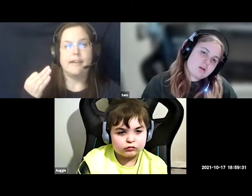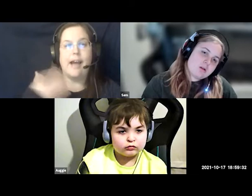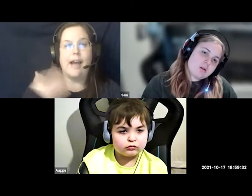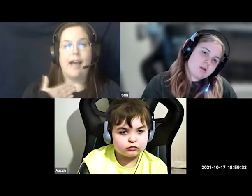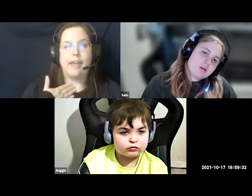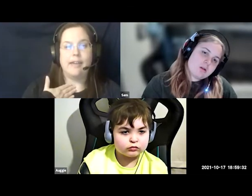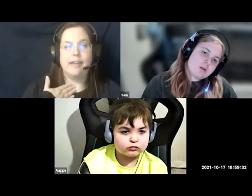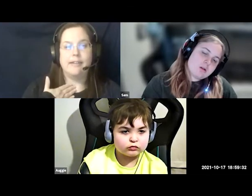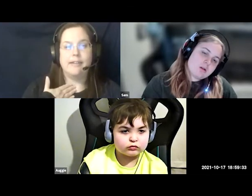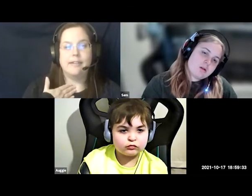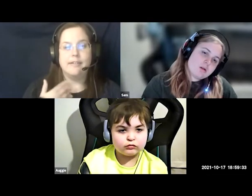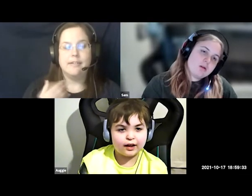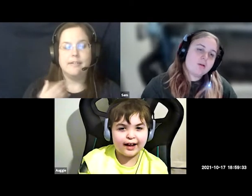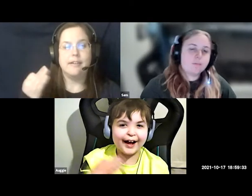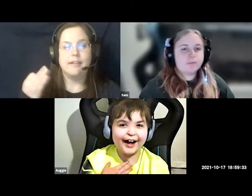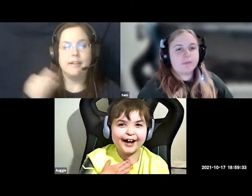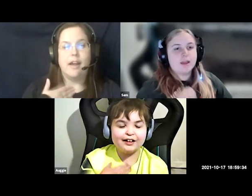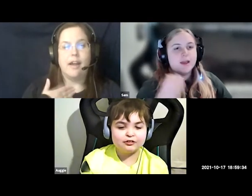hi hi